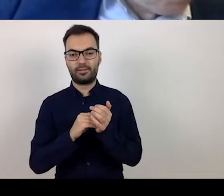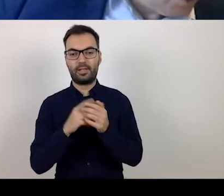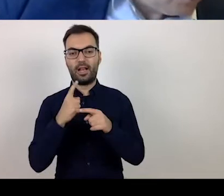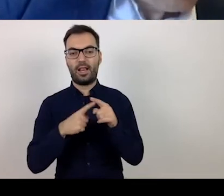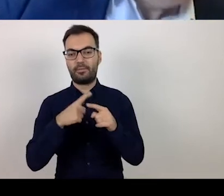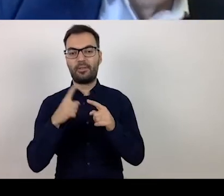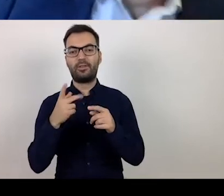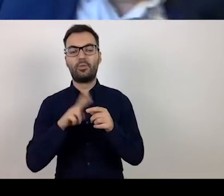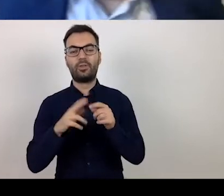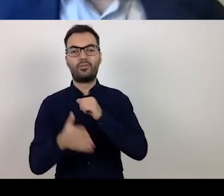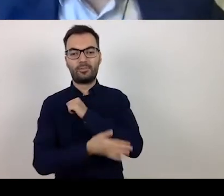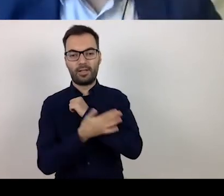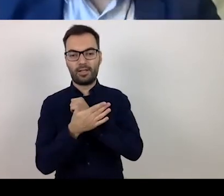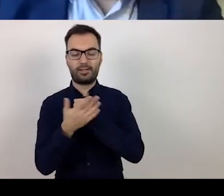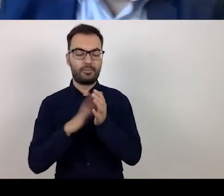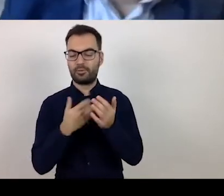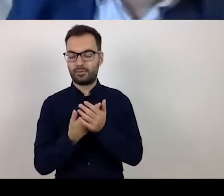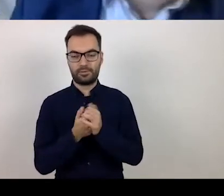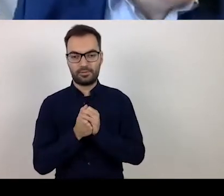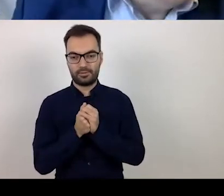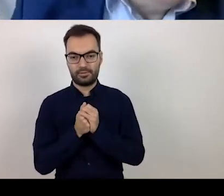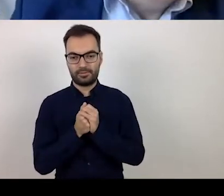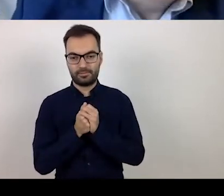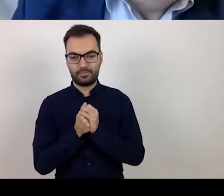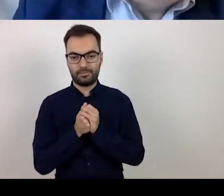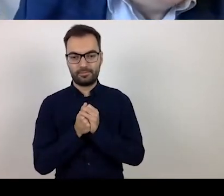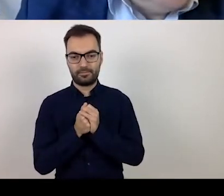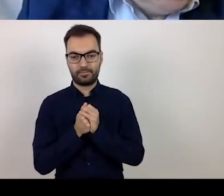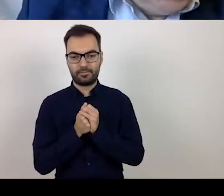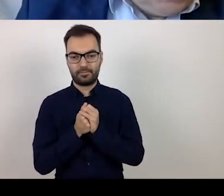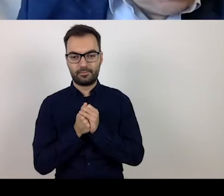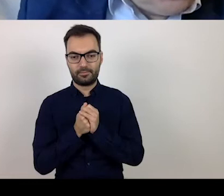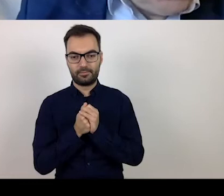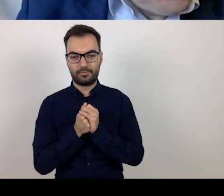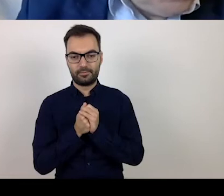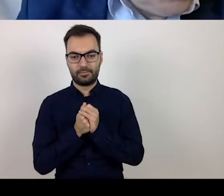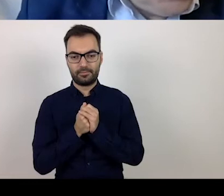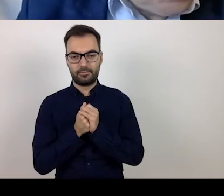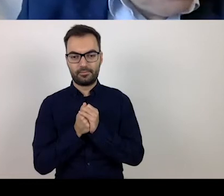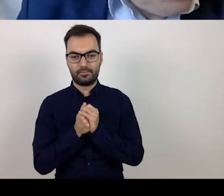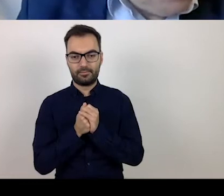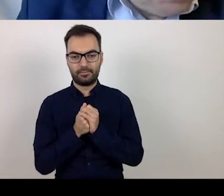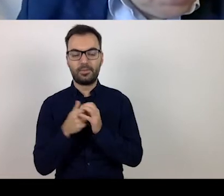of support from European funds for counteracting the epidemic.